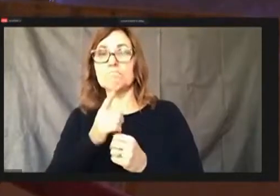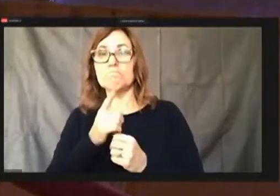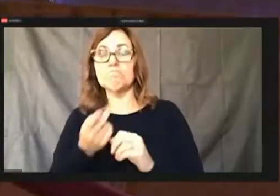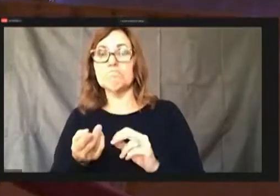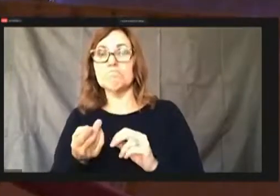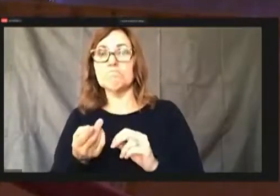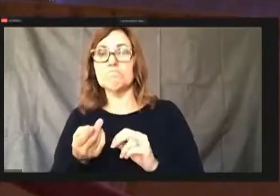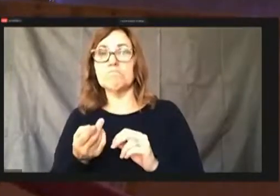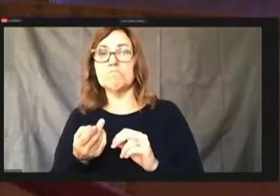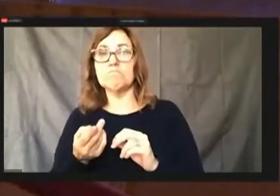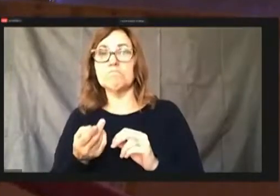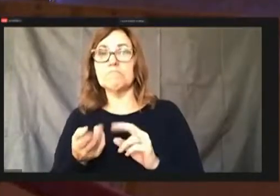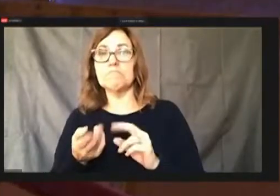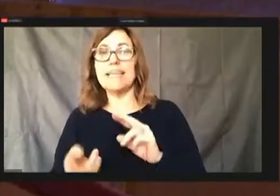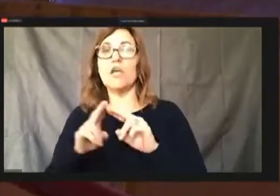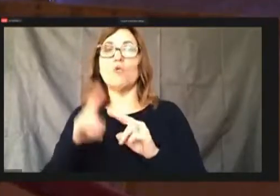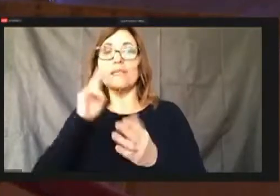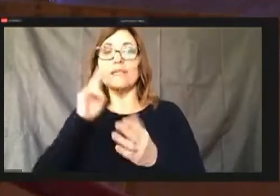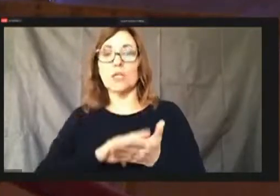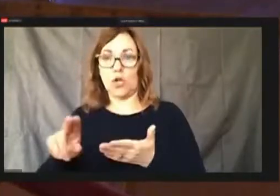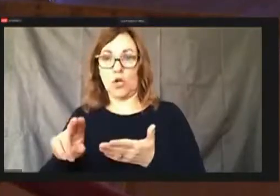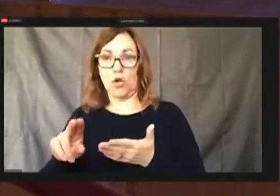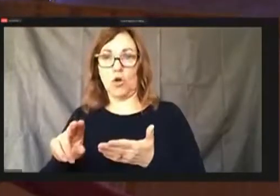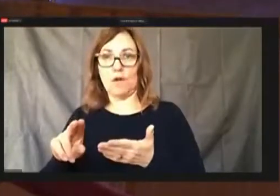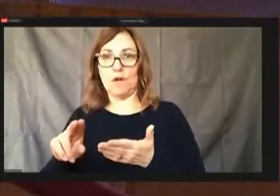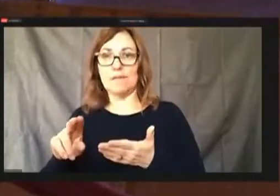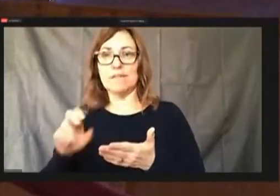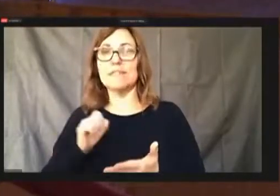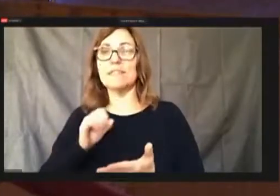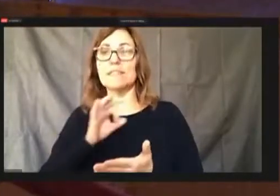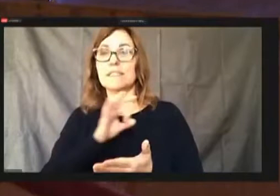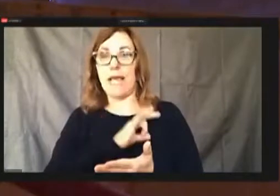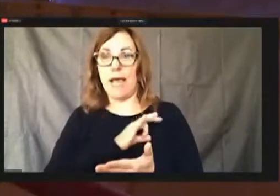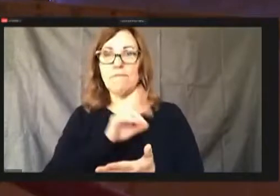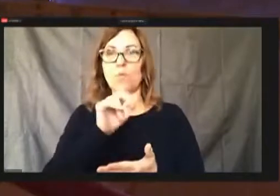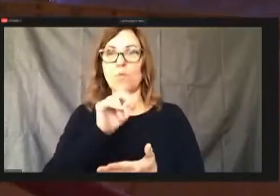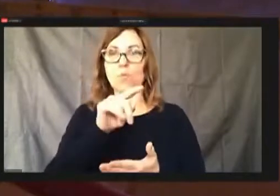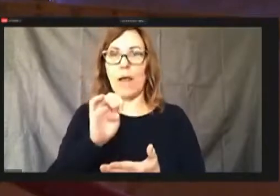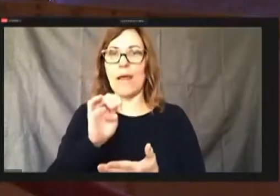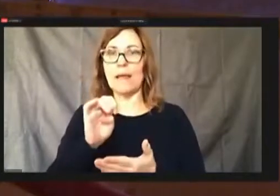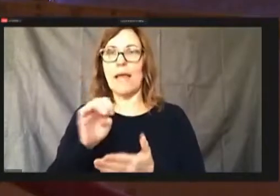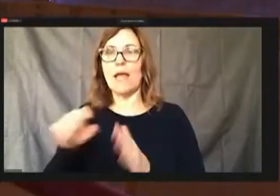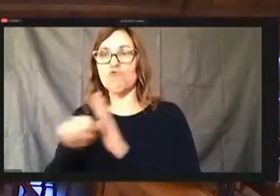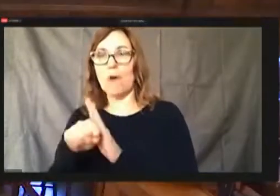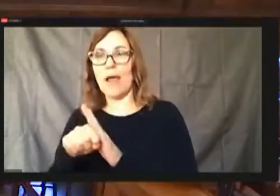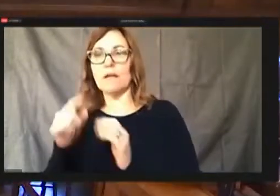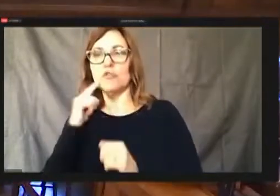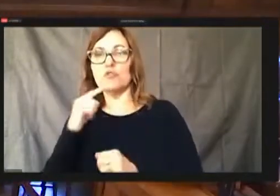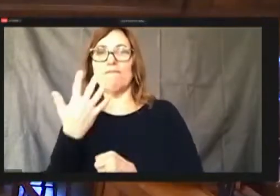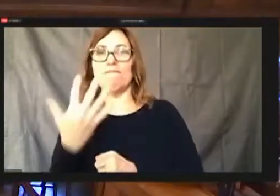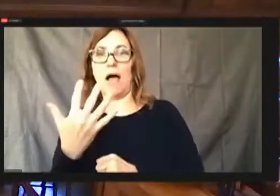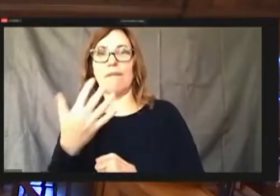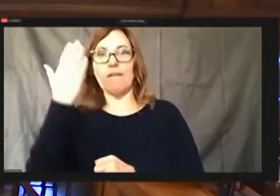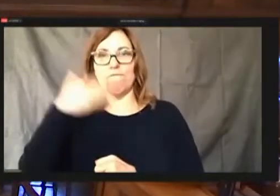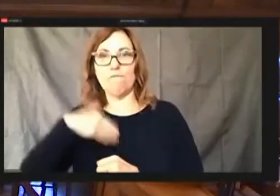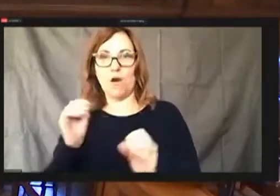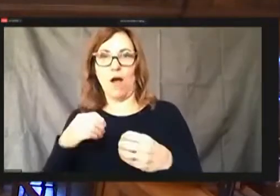to rate and grades for five front office staff. Motion to approve. Second.